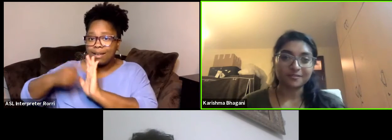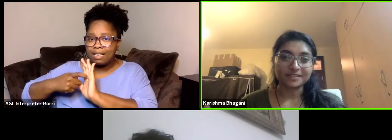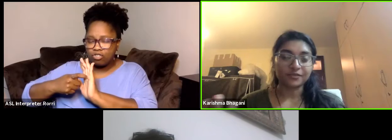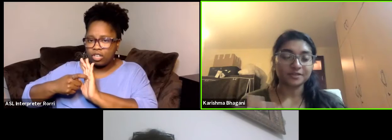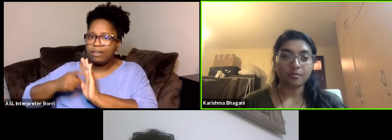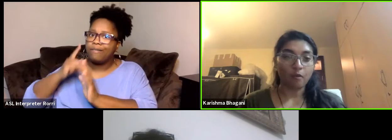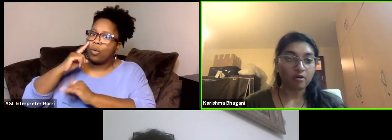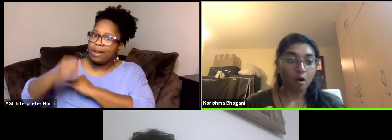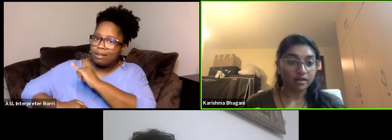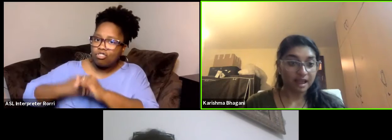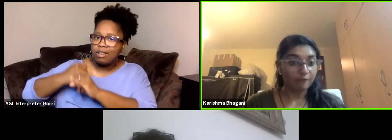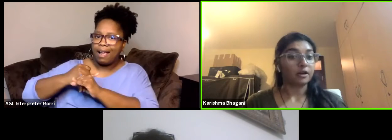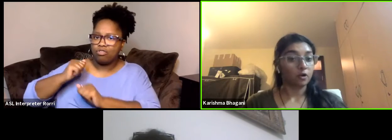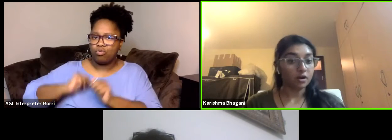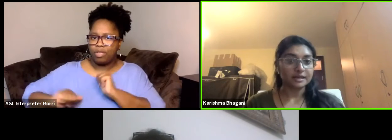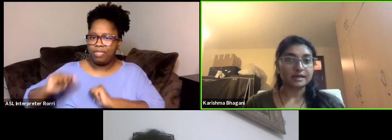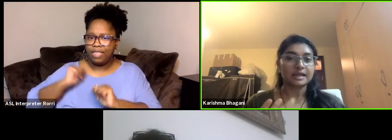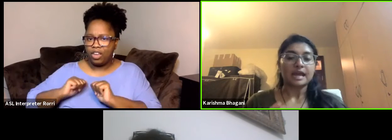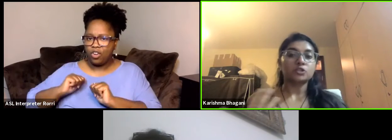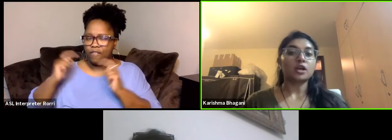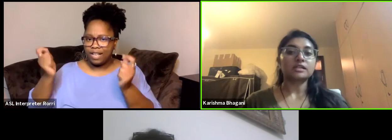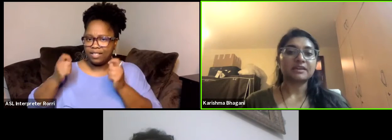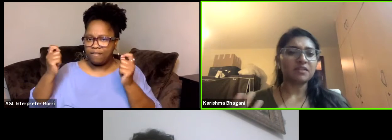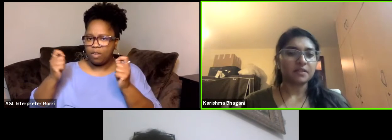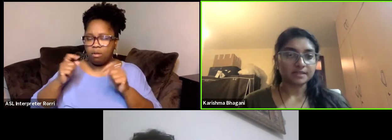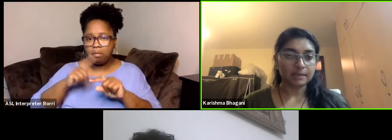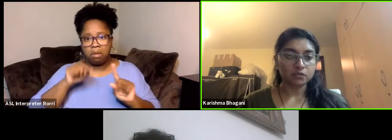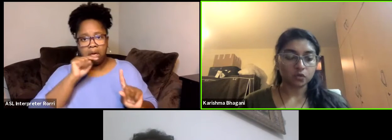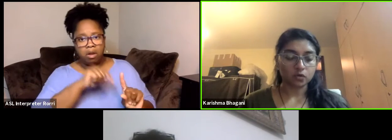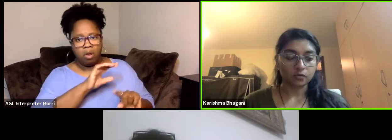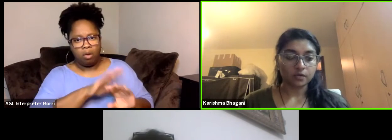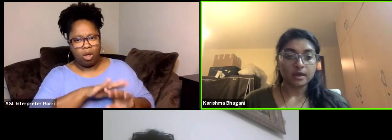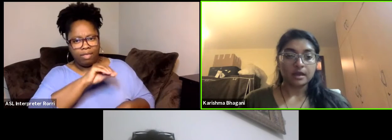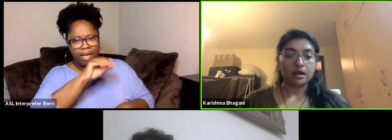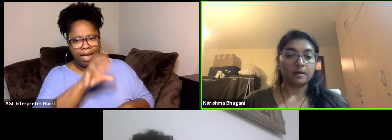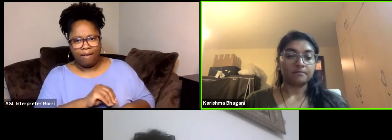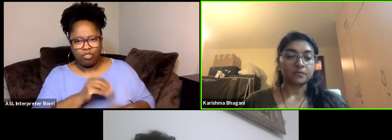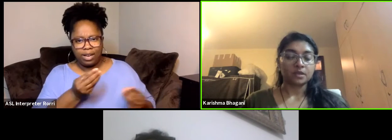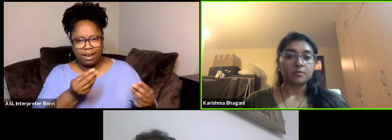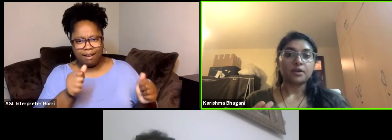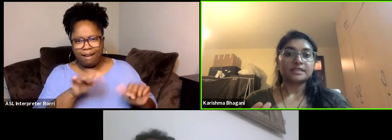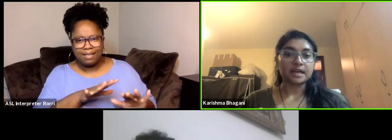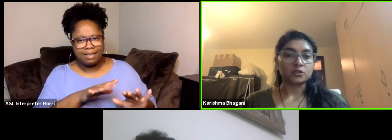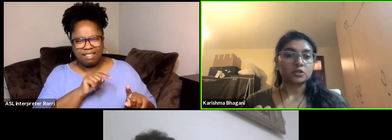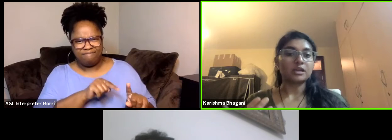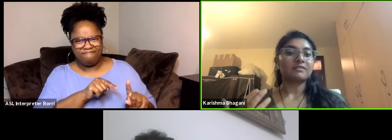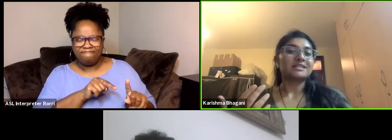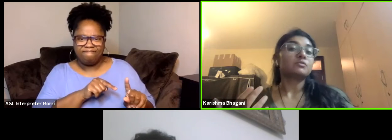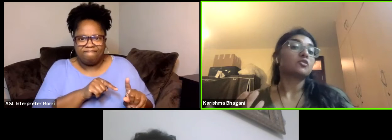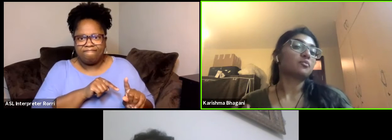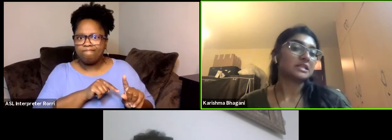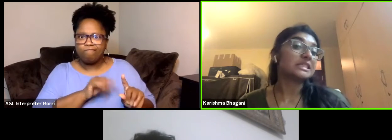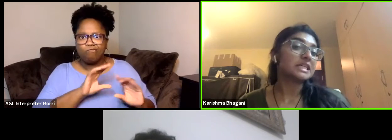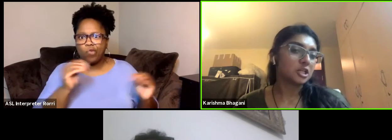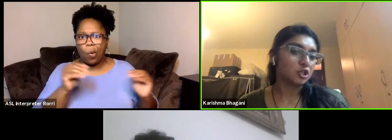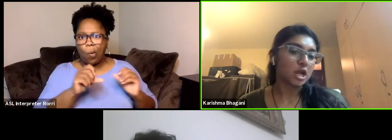festival somewhere on the African continent it's not given the same sort of precedents, it's not given the same sort of prestige